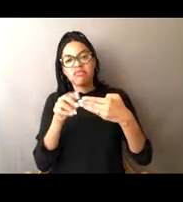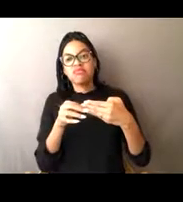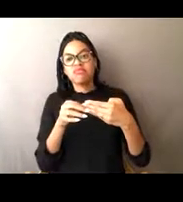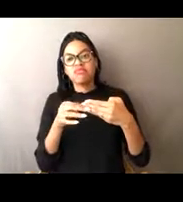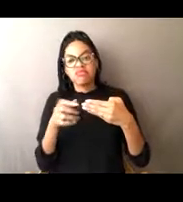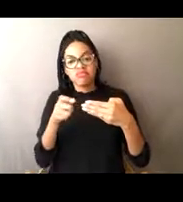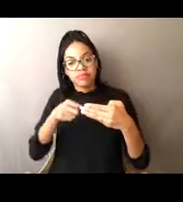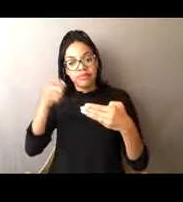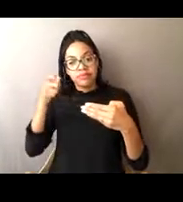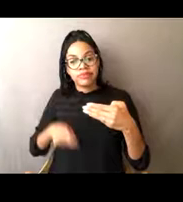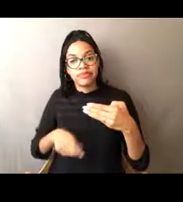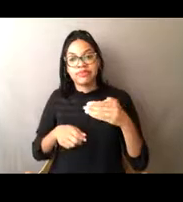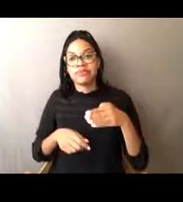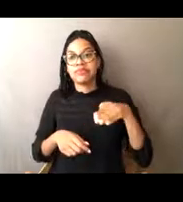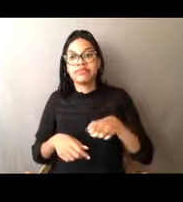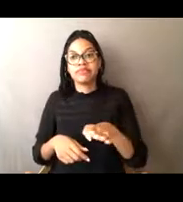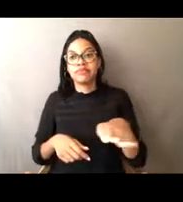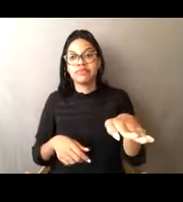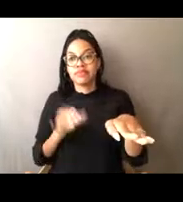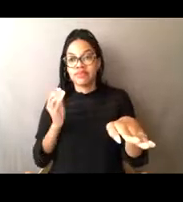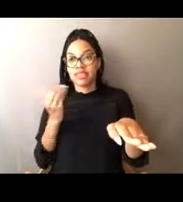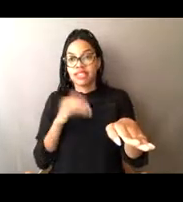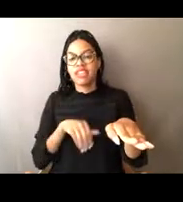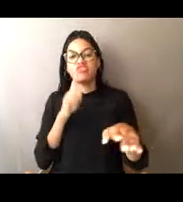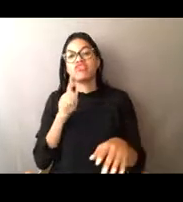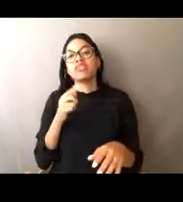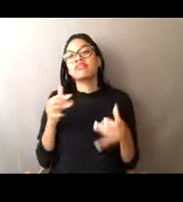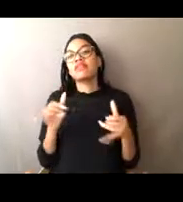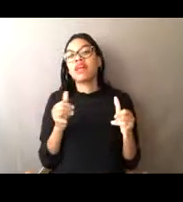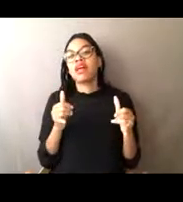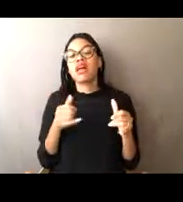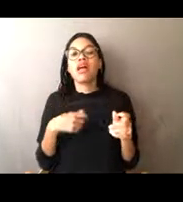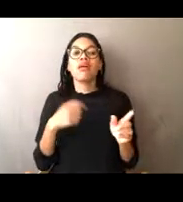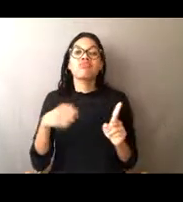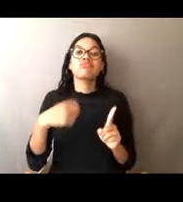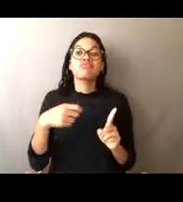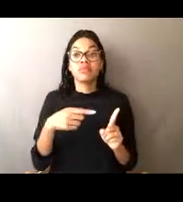if you like to eat the fish that you like to fish to go,